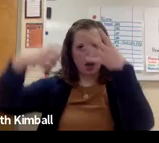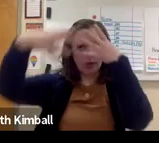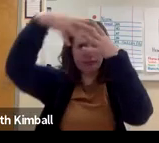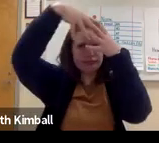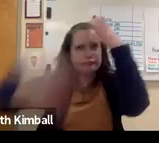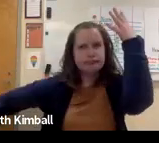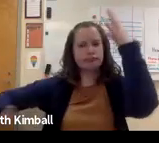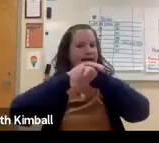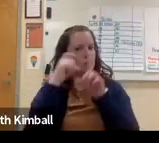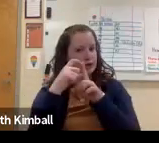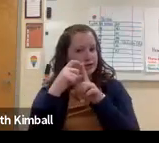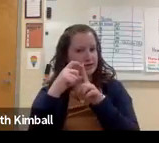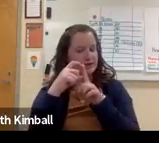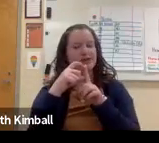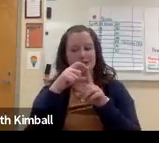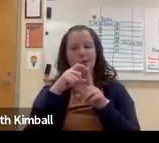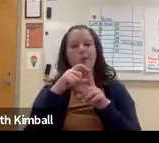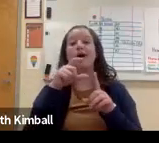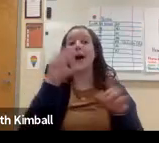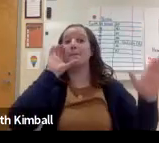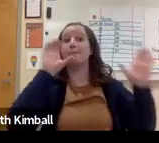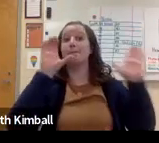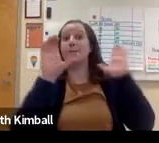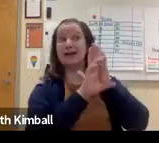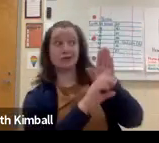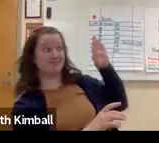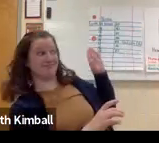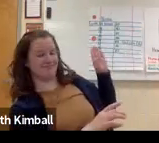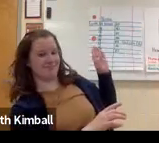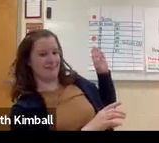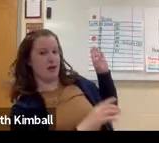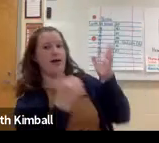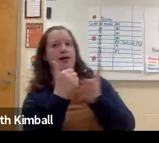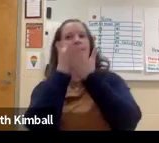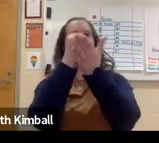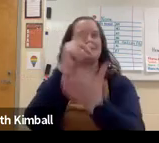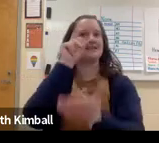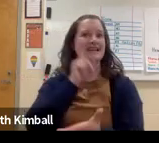And likewise, in ASL. A sign can go to a variety of English words.